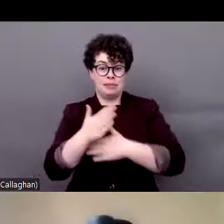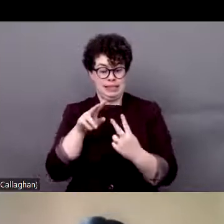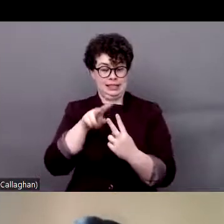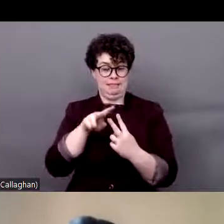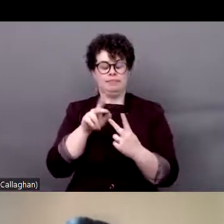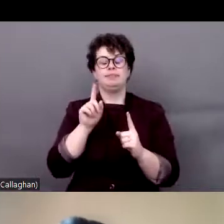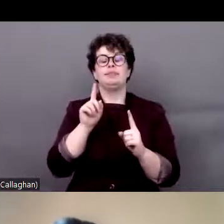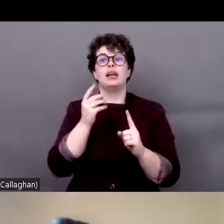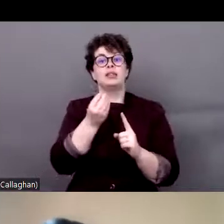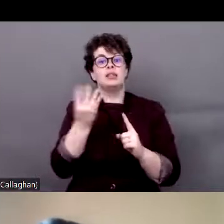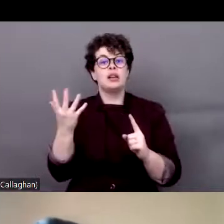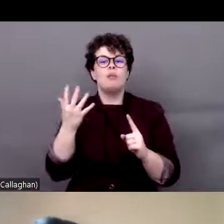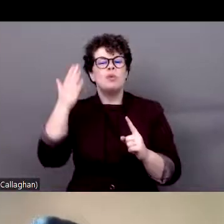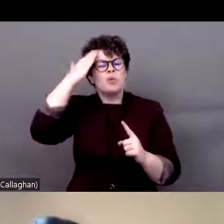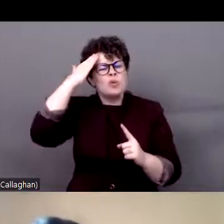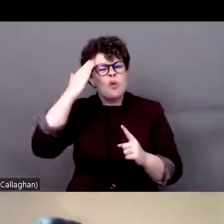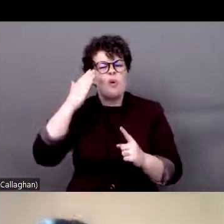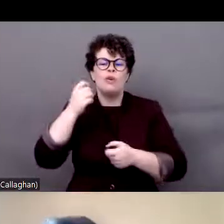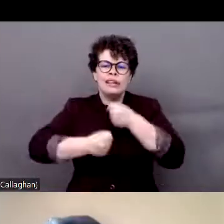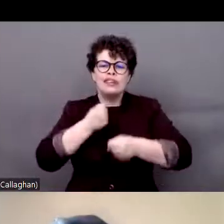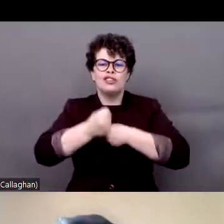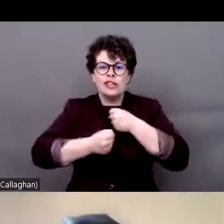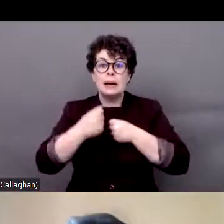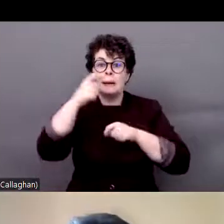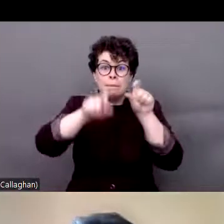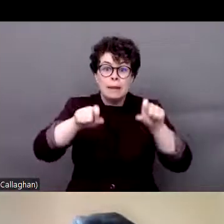to some census, 83% of